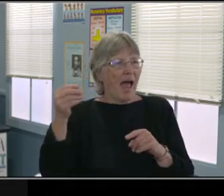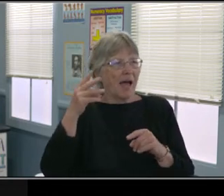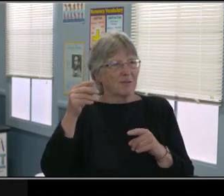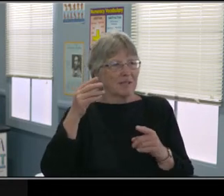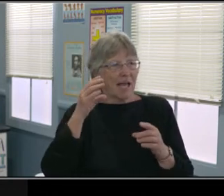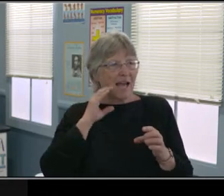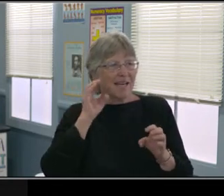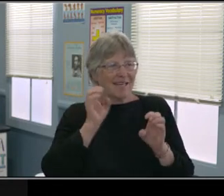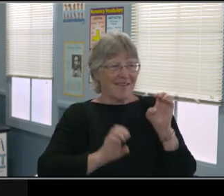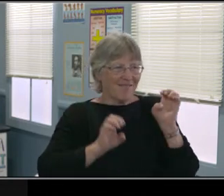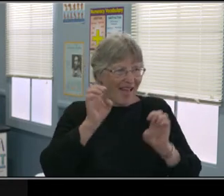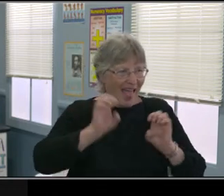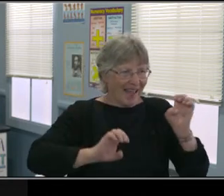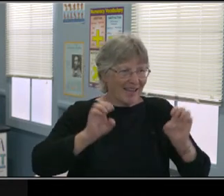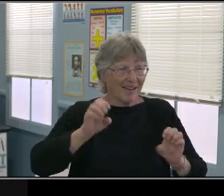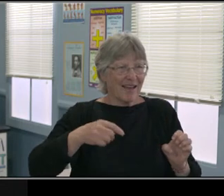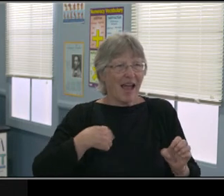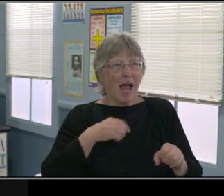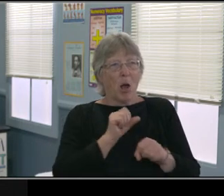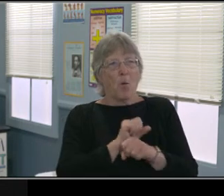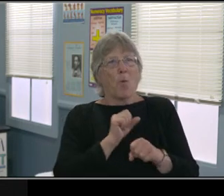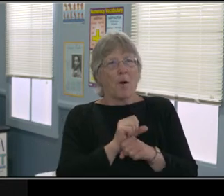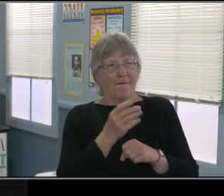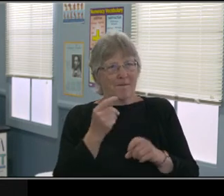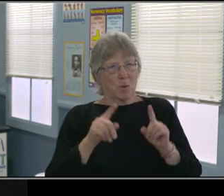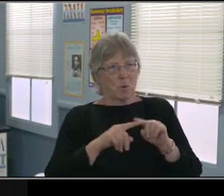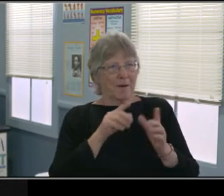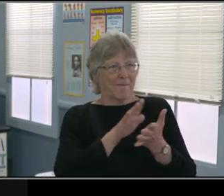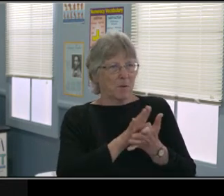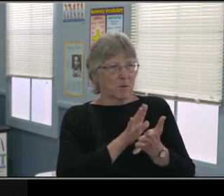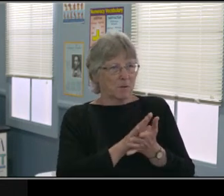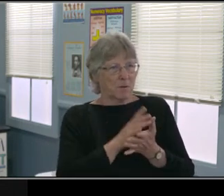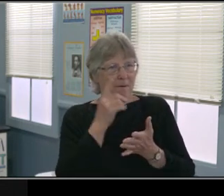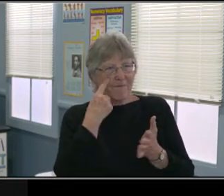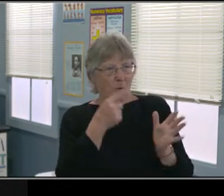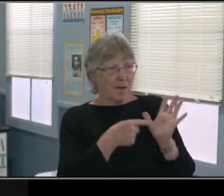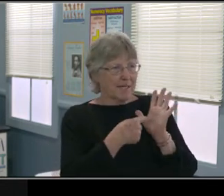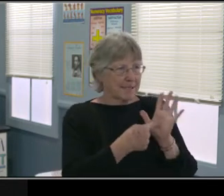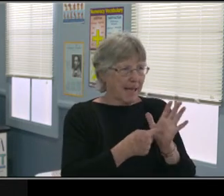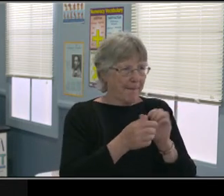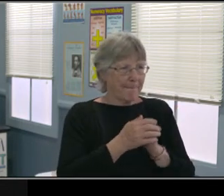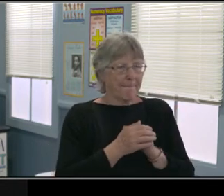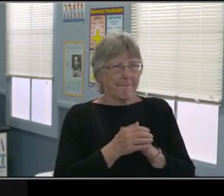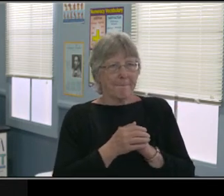Virtual learning is difficult for everybody. And the other thing that I wanted to mention now